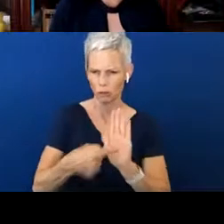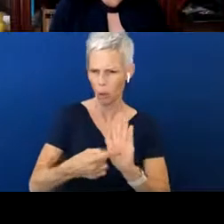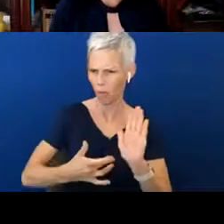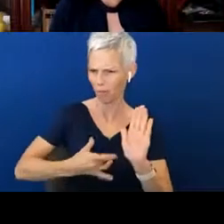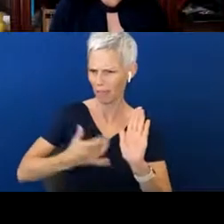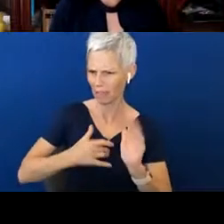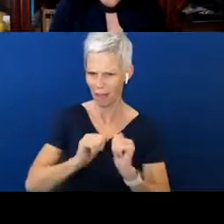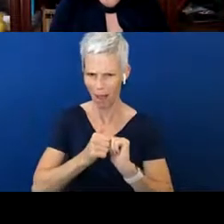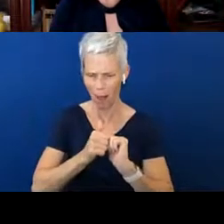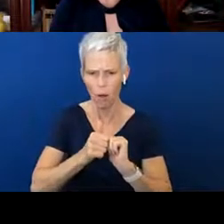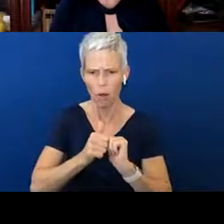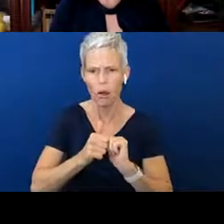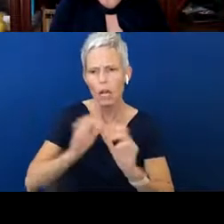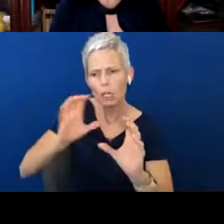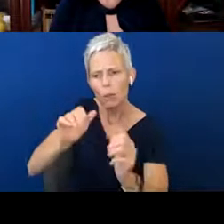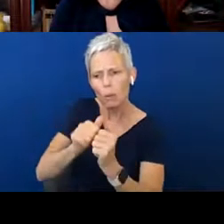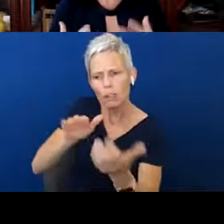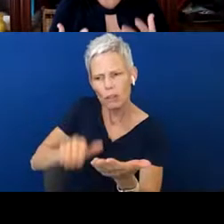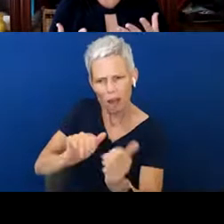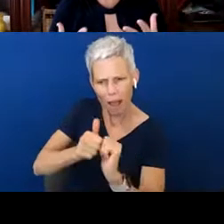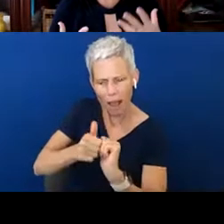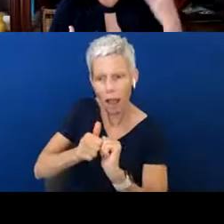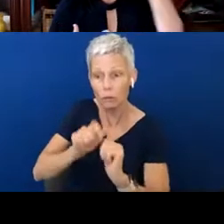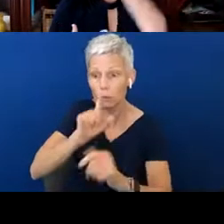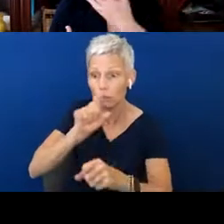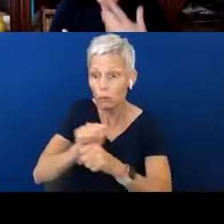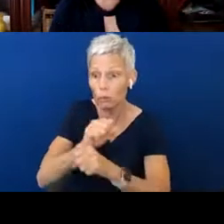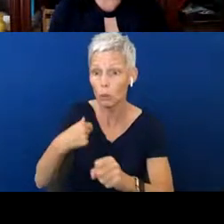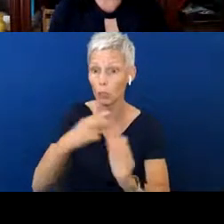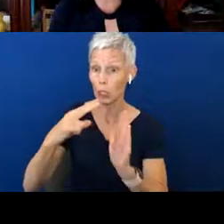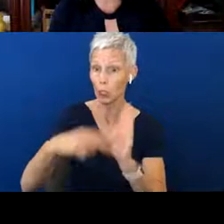communicating with our child? Are we really using the full expression